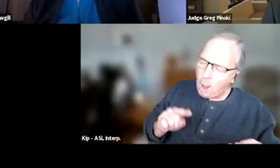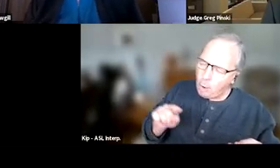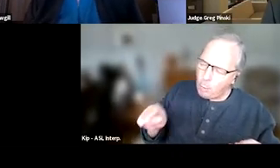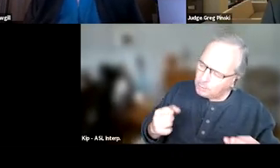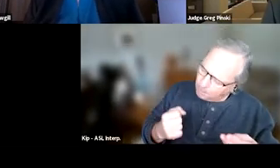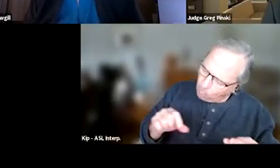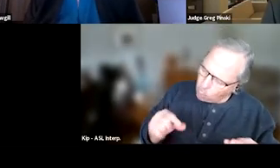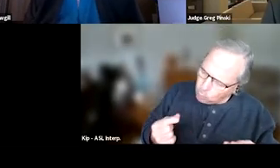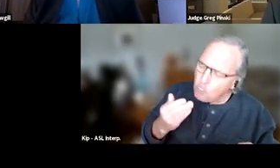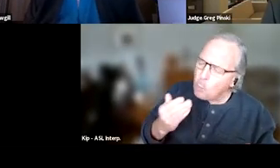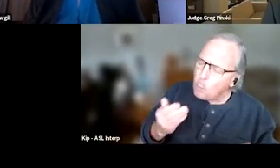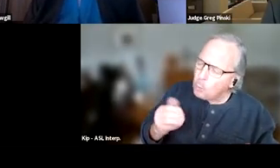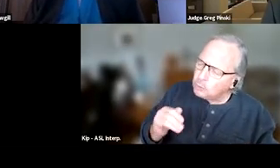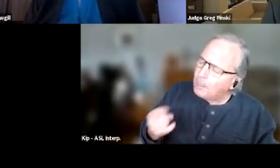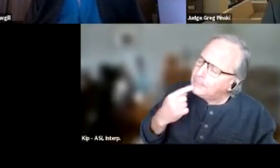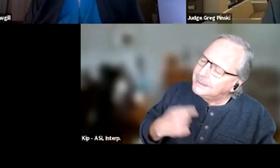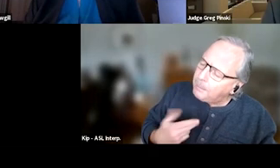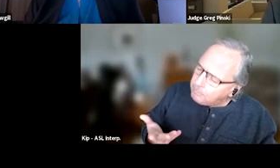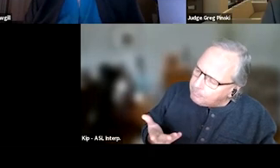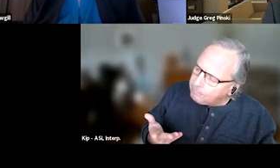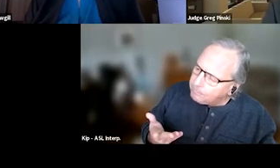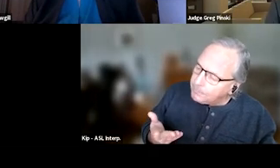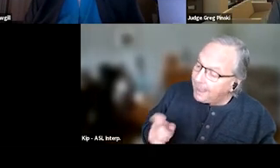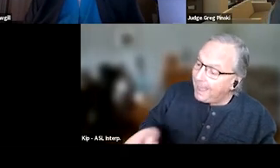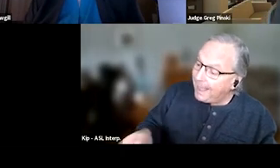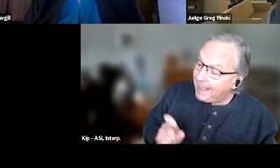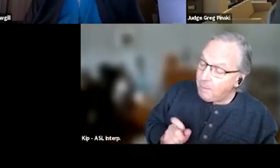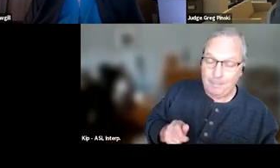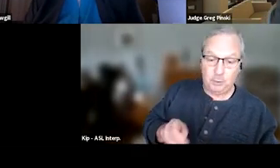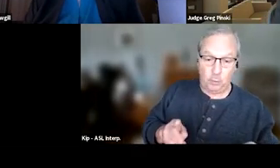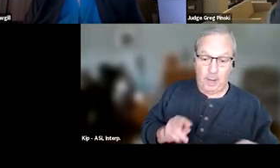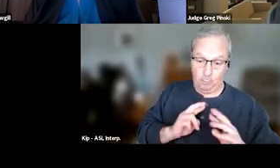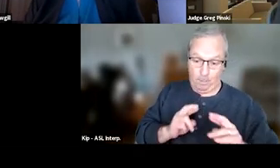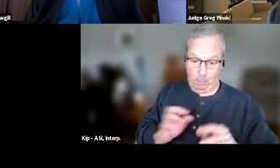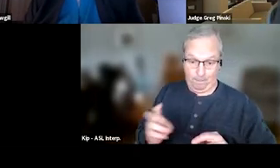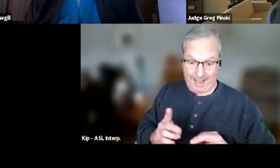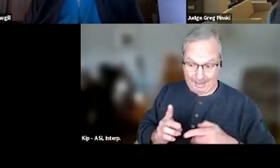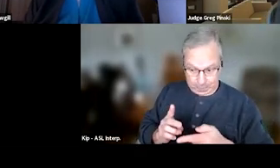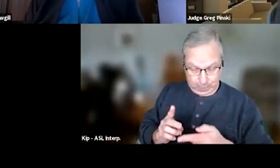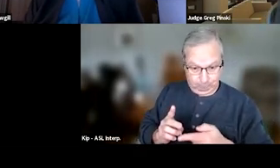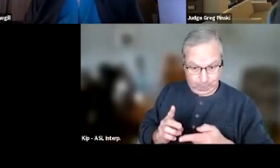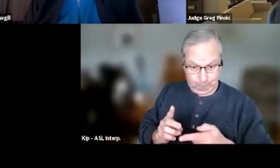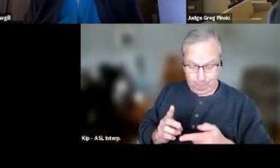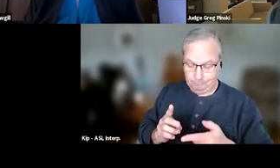Great job. Tell me about it." So it gave an opportunity for them to report back on some of pro-social activity,